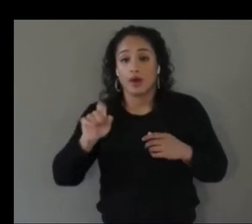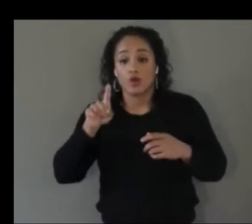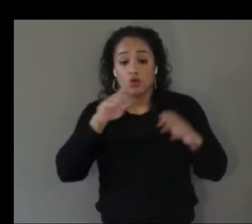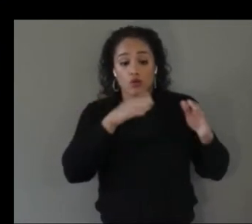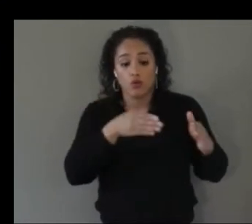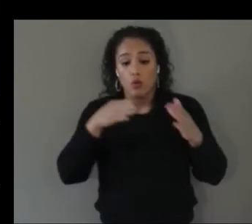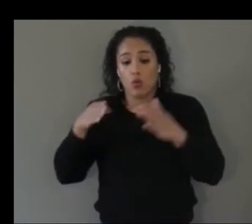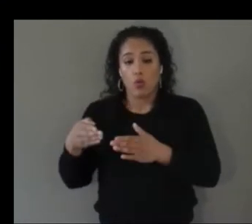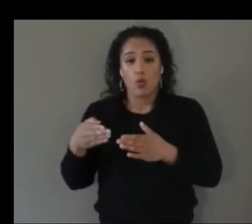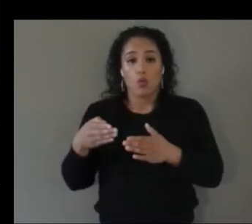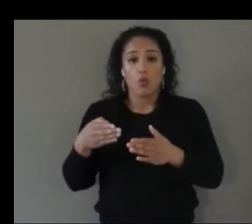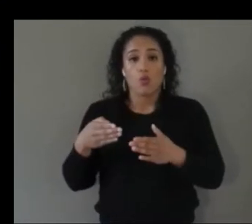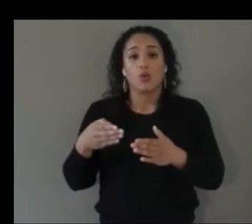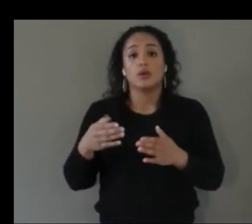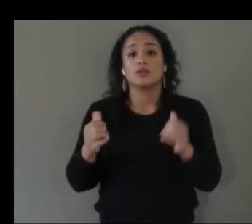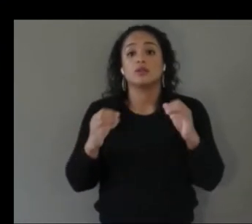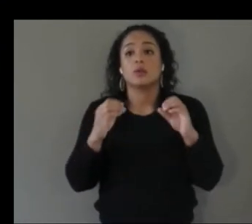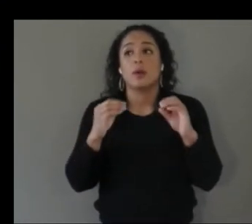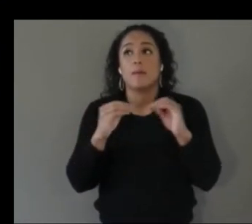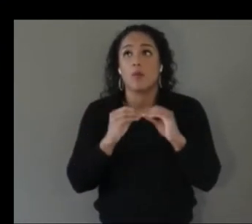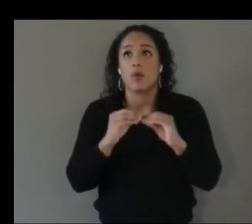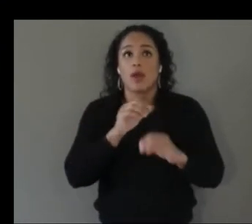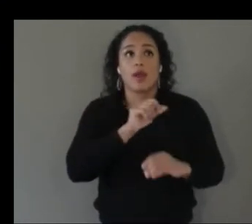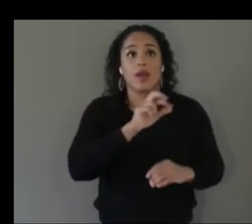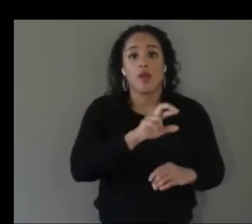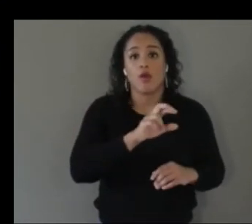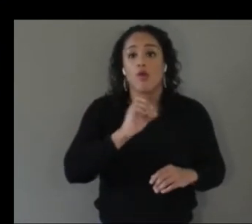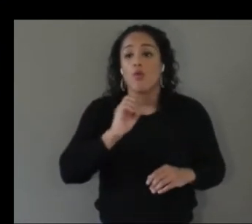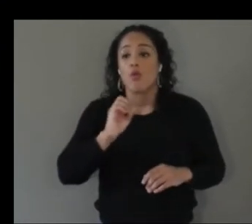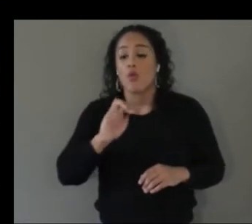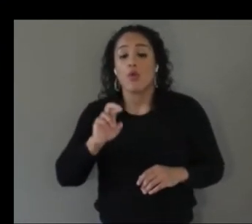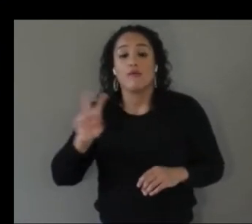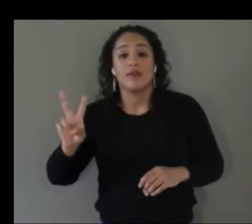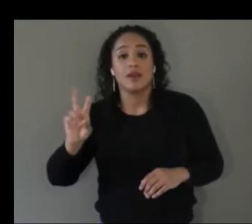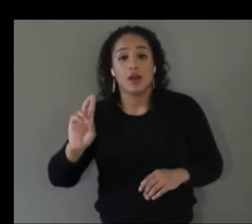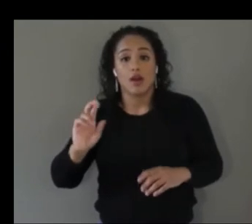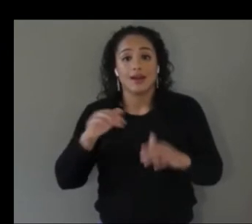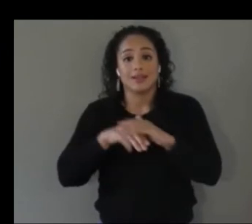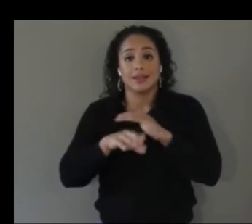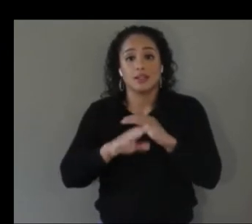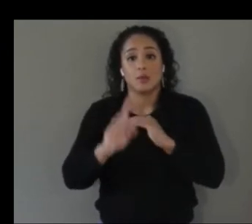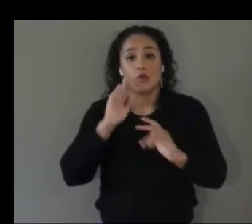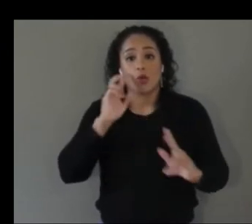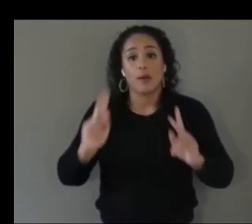ar or vr accessible to people with visual disabilities with visual impairments is that right